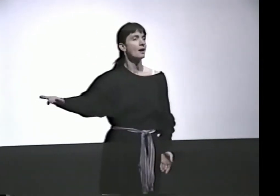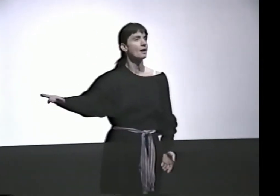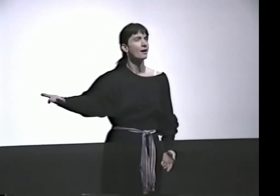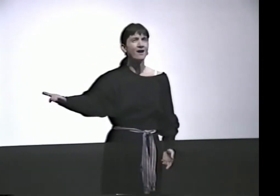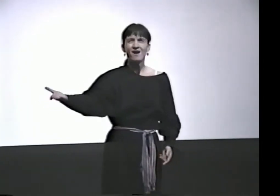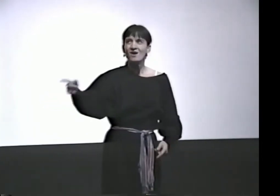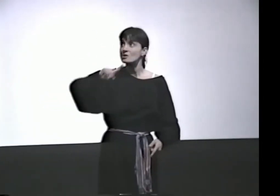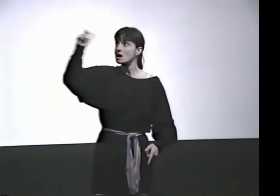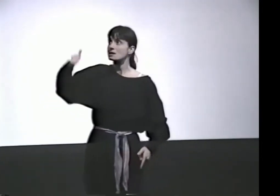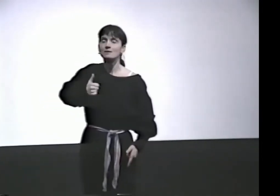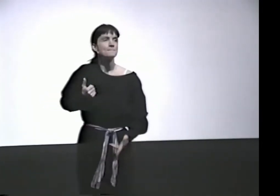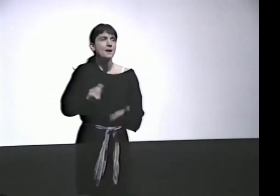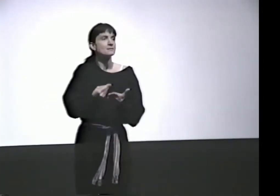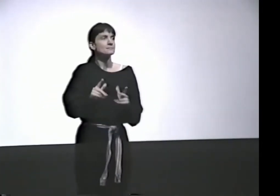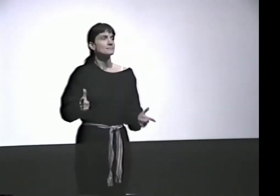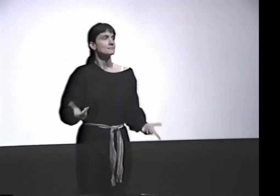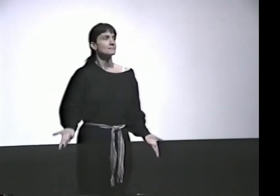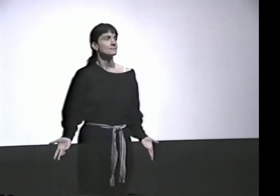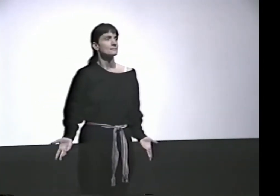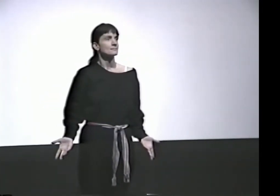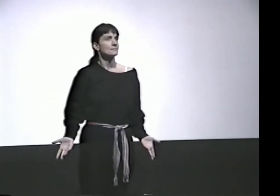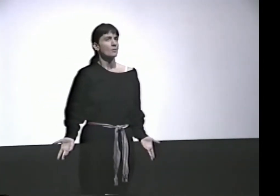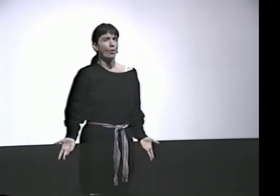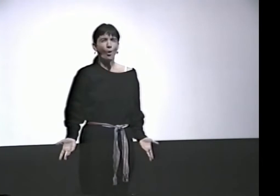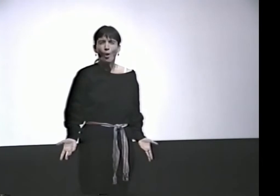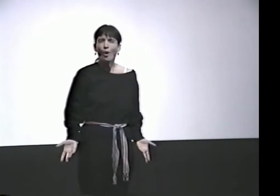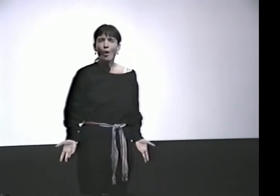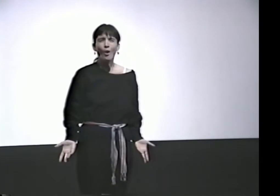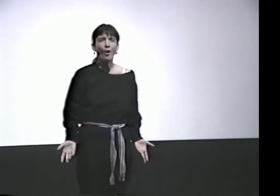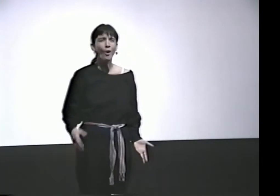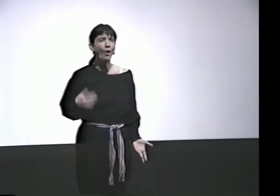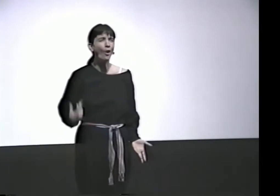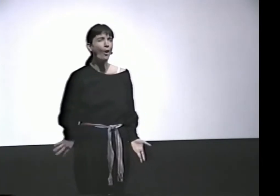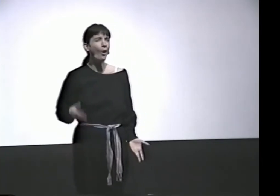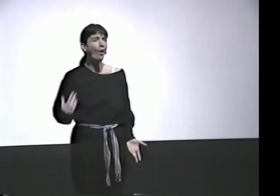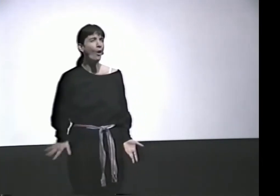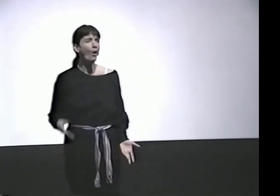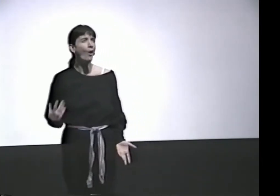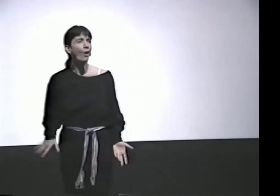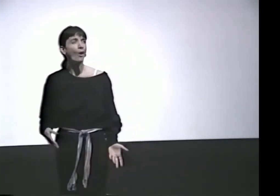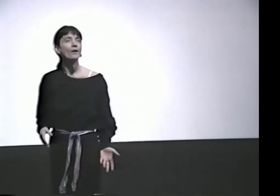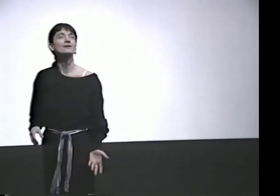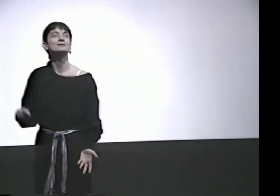OR THE FAMILY, IF THEY WENT BACK TO WHERE THEY LIVED ORIGINALLY, THEY WOULD DIE. WHAT'S THAT ALL ABOUT, YOU KNOW?